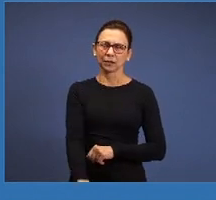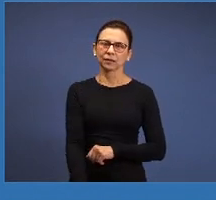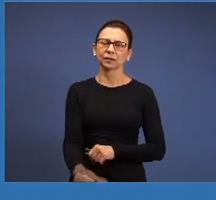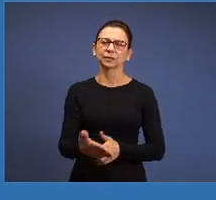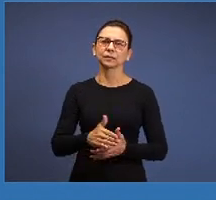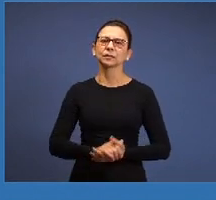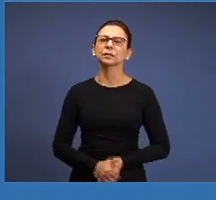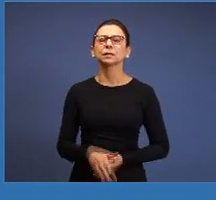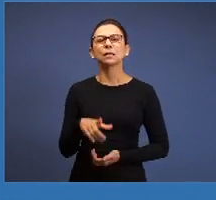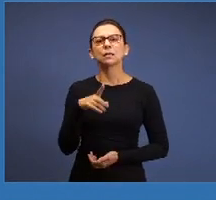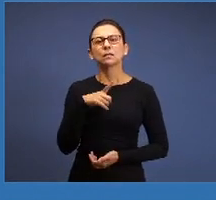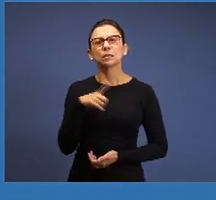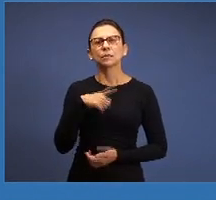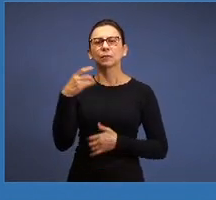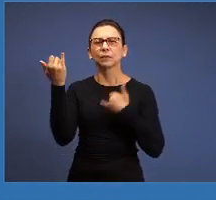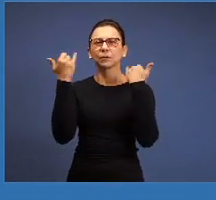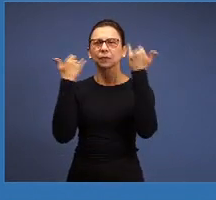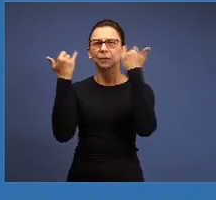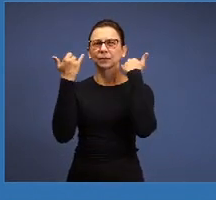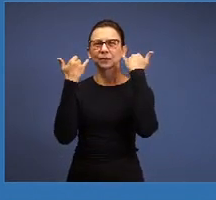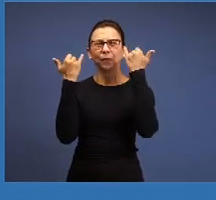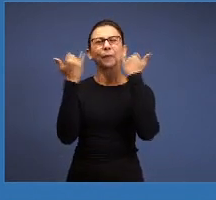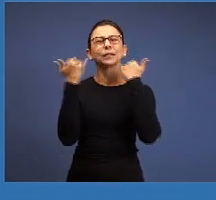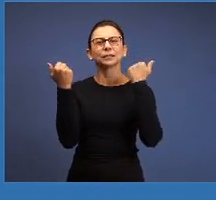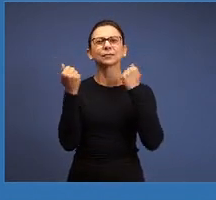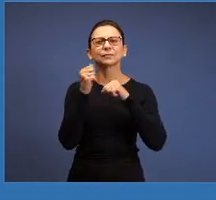information, we can share with you the